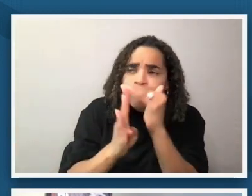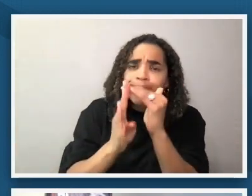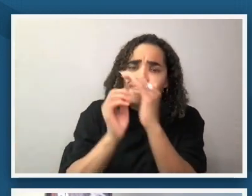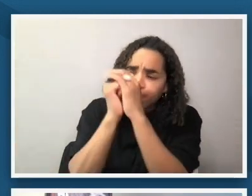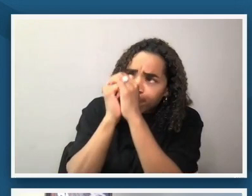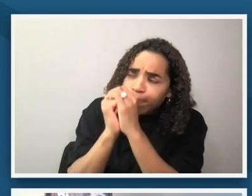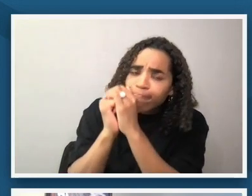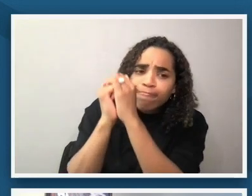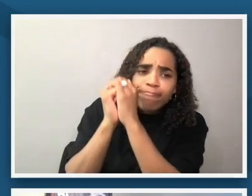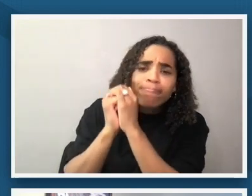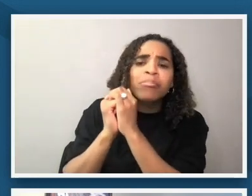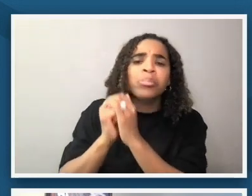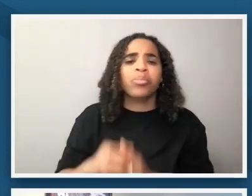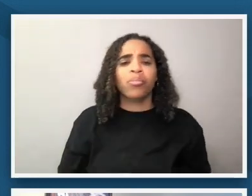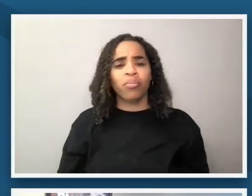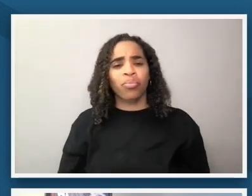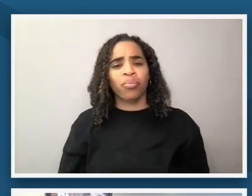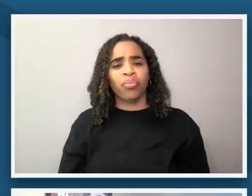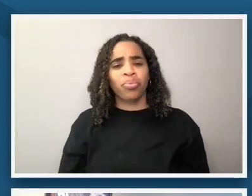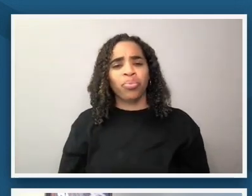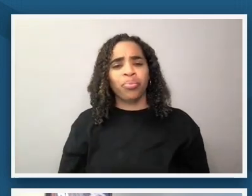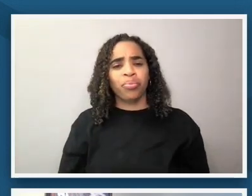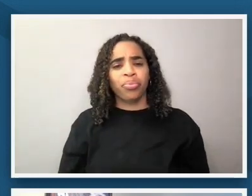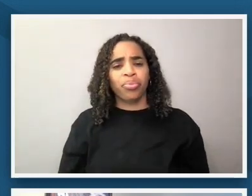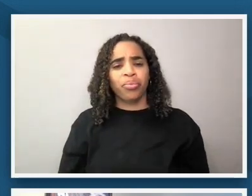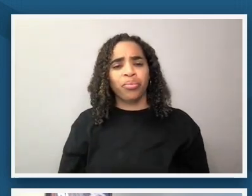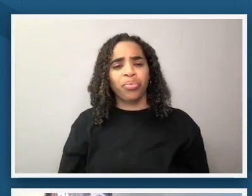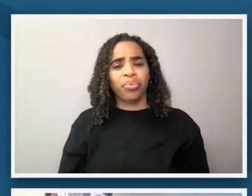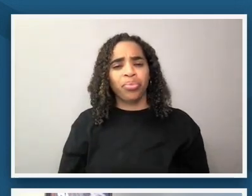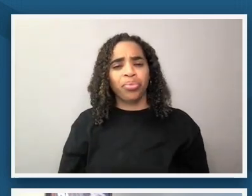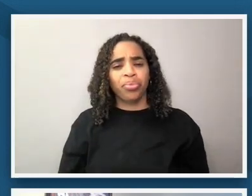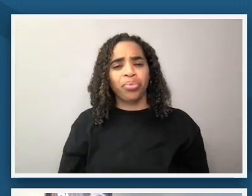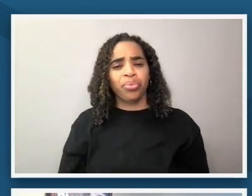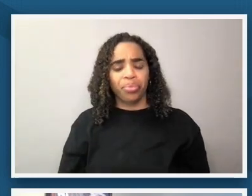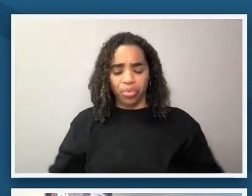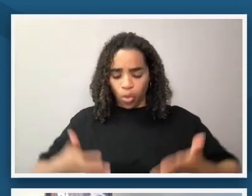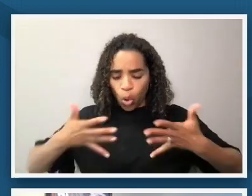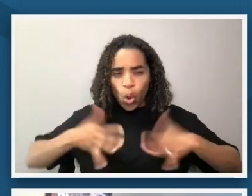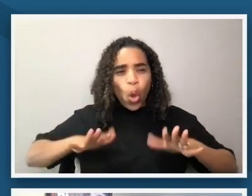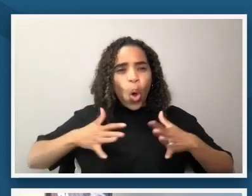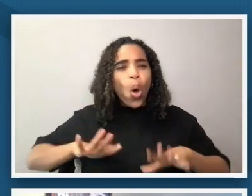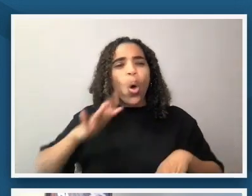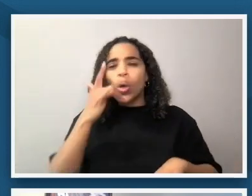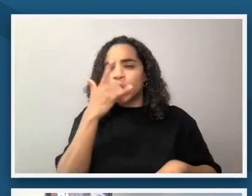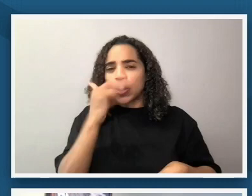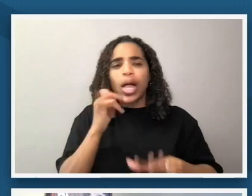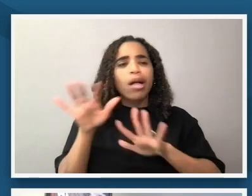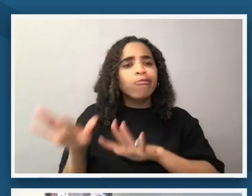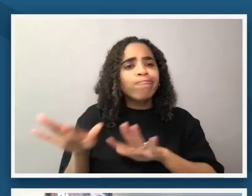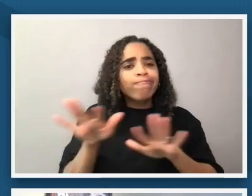and there is a casualness to the clothing